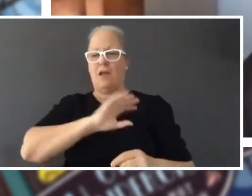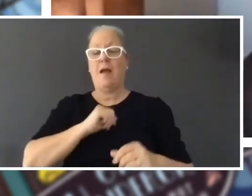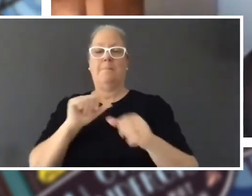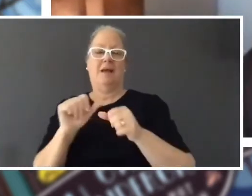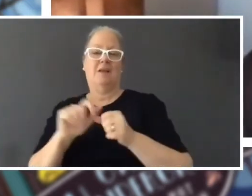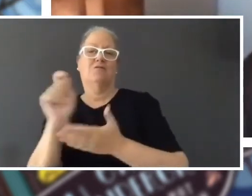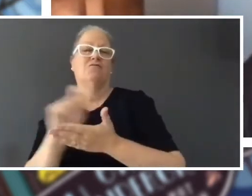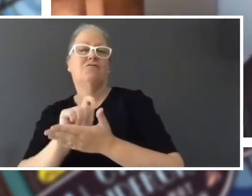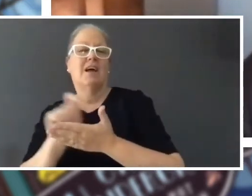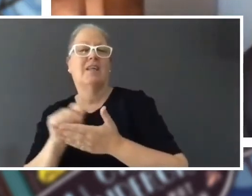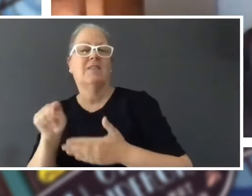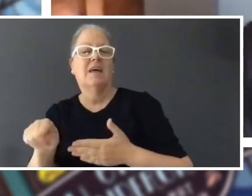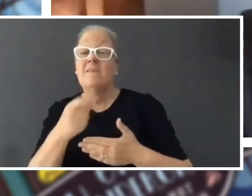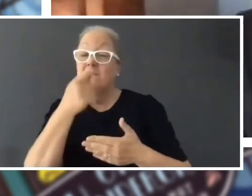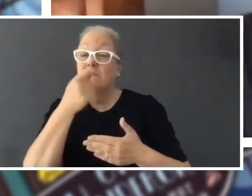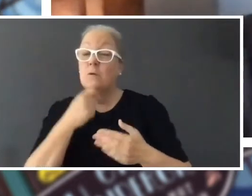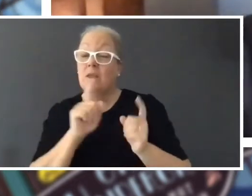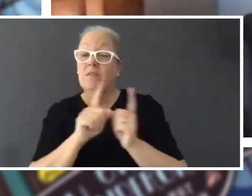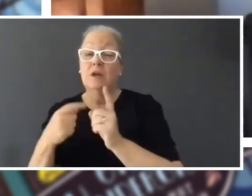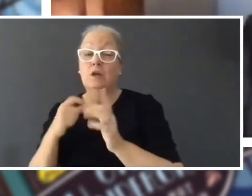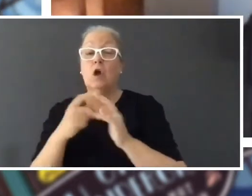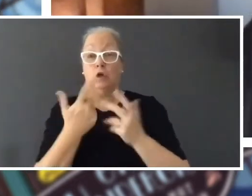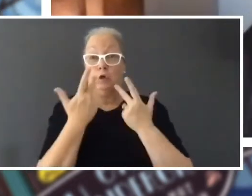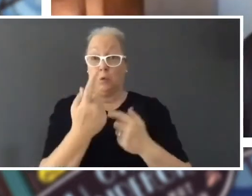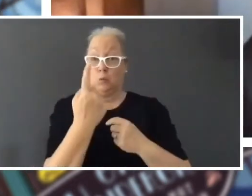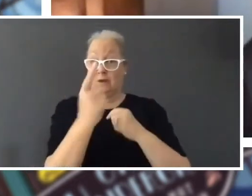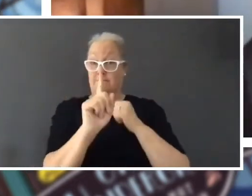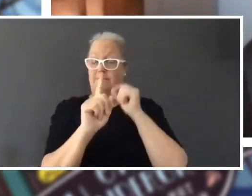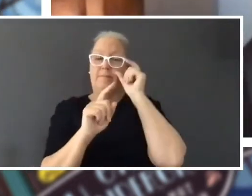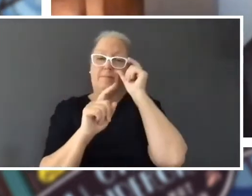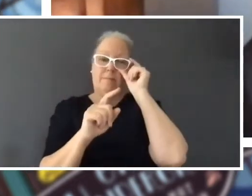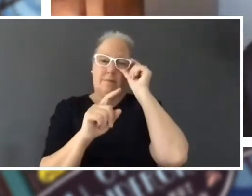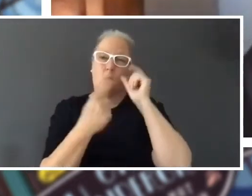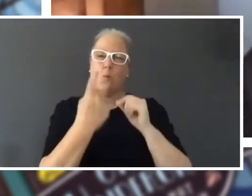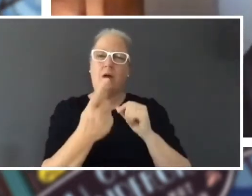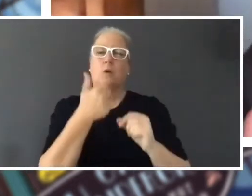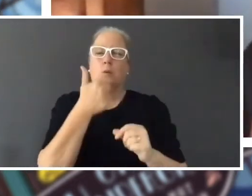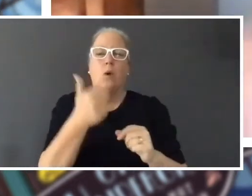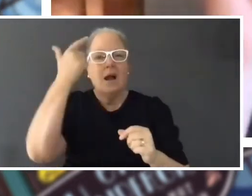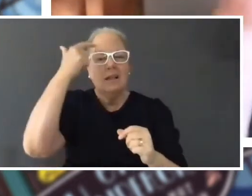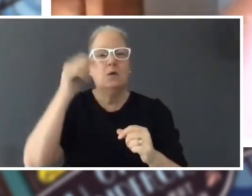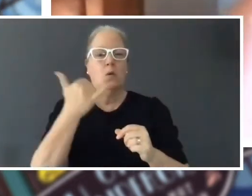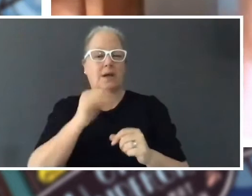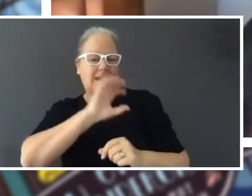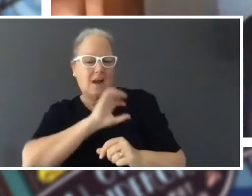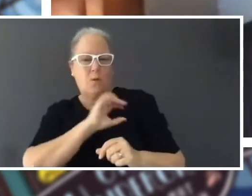there's a few things i do i'll show you one in fact when i think of a really good idea or a character or something that should go in a book in the book,